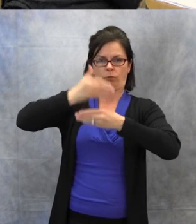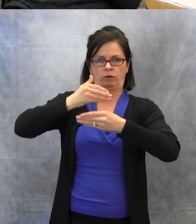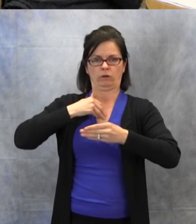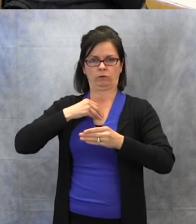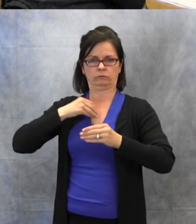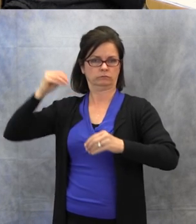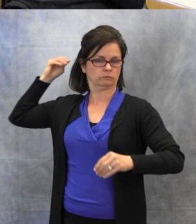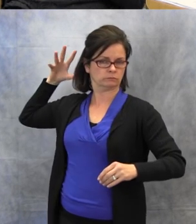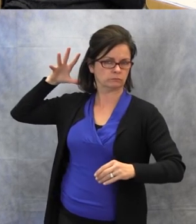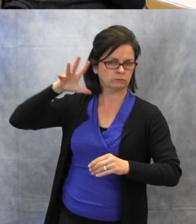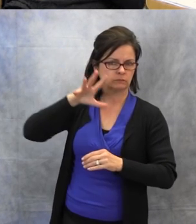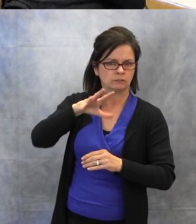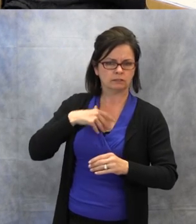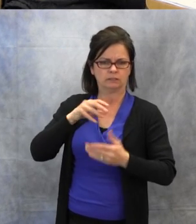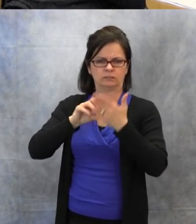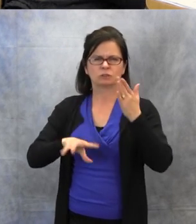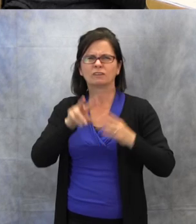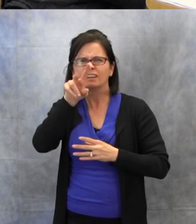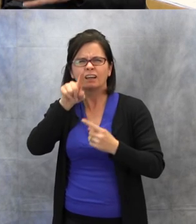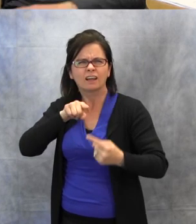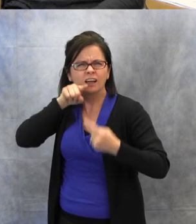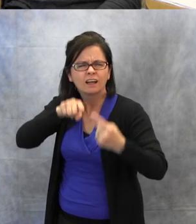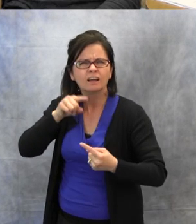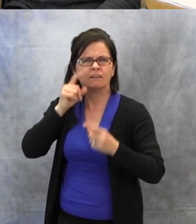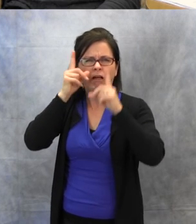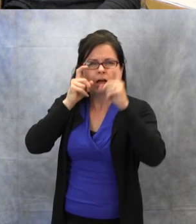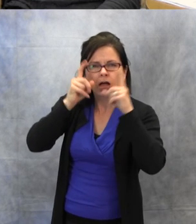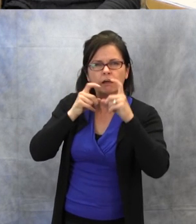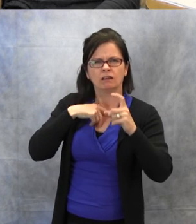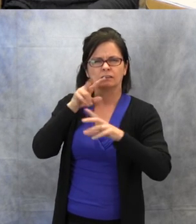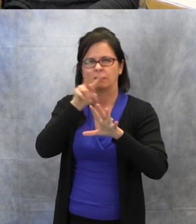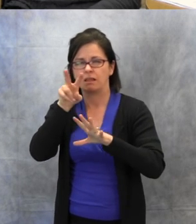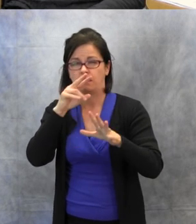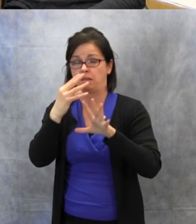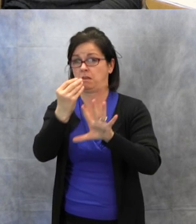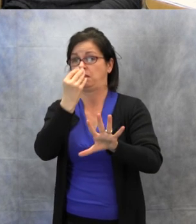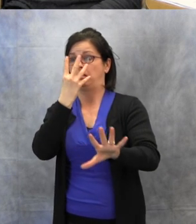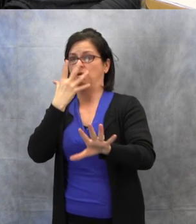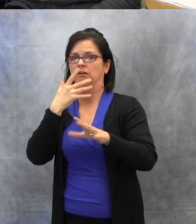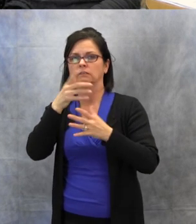the facial expressions and speech reading abilities.